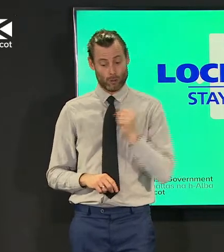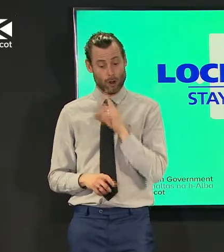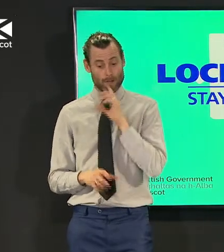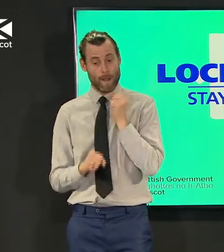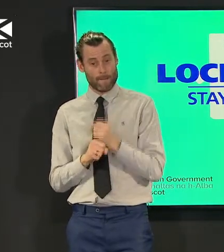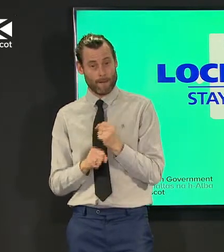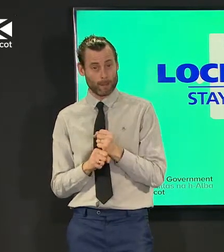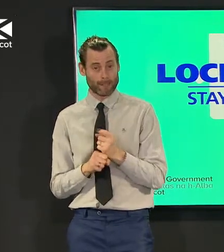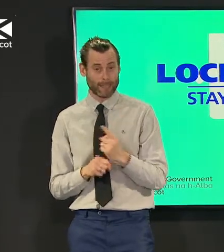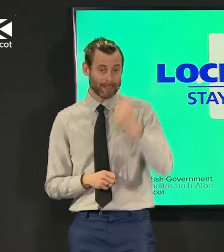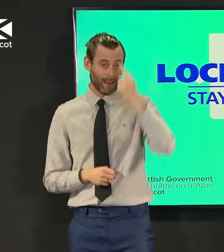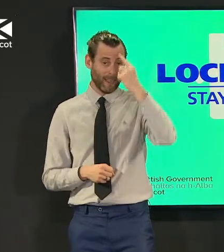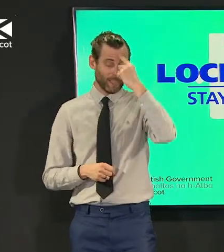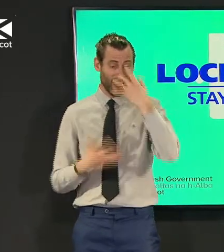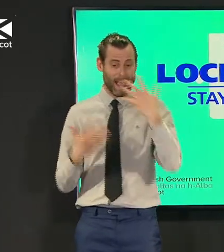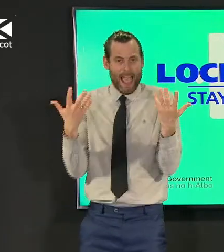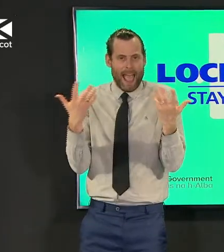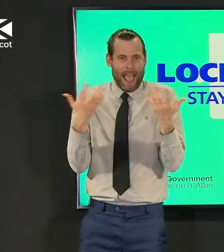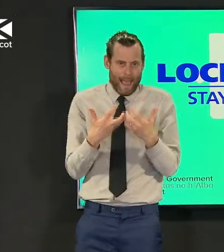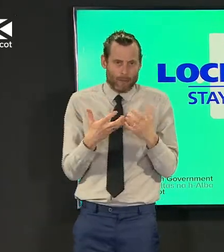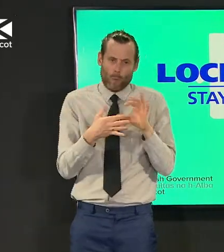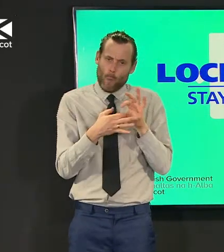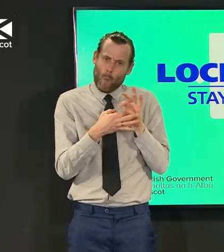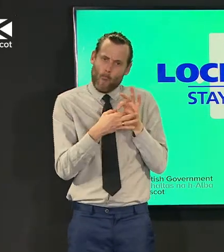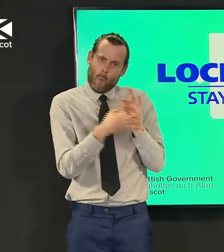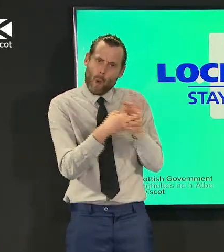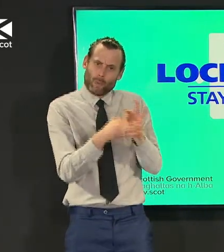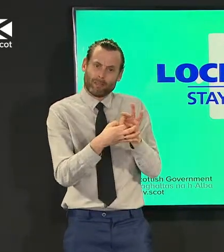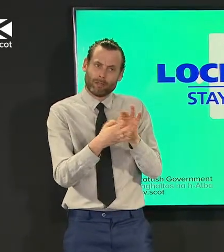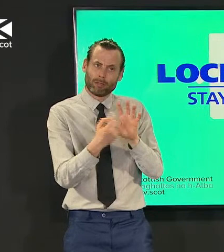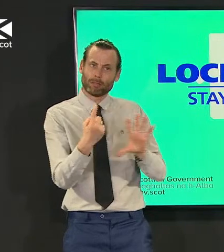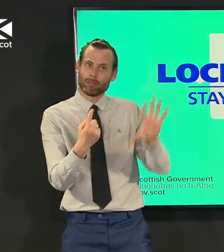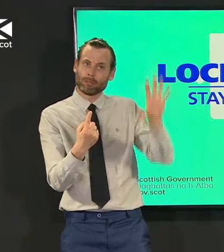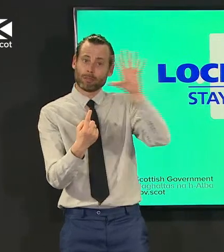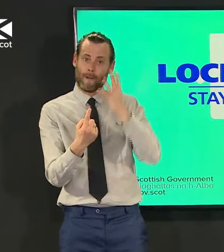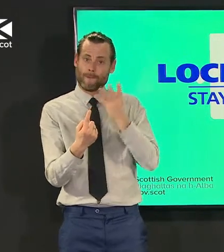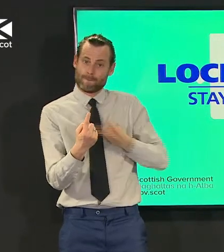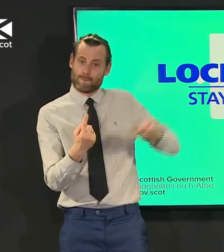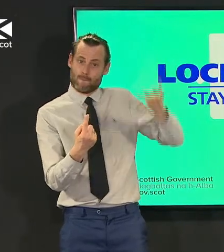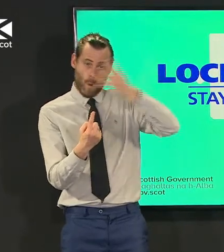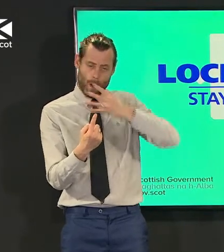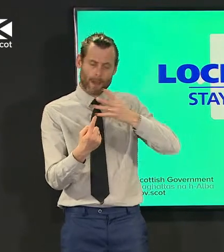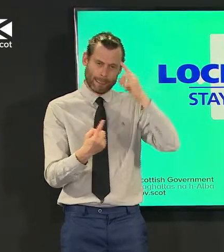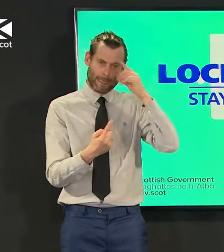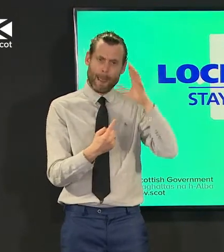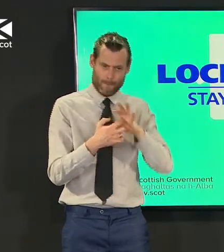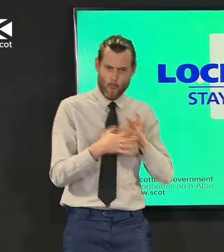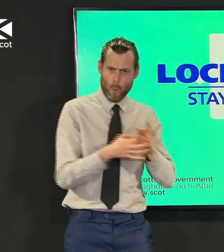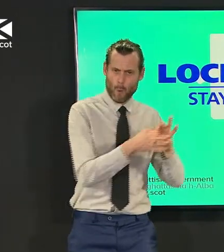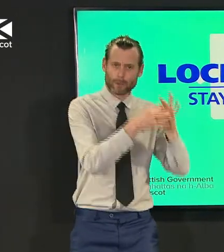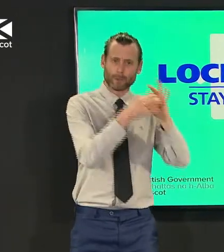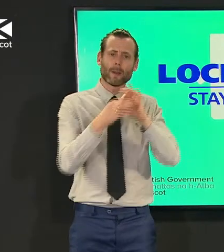to maximize where we can the cooperation between the four nations but recognizing